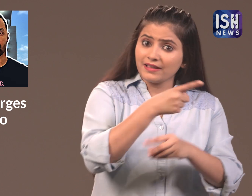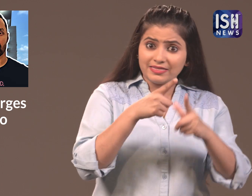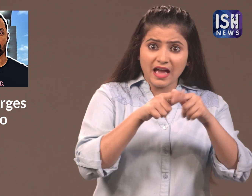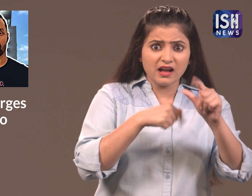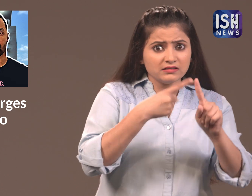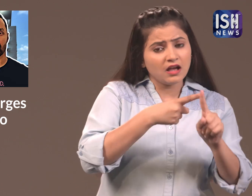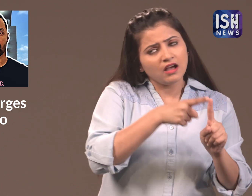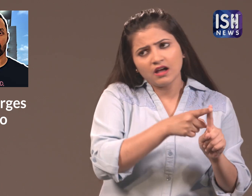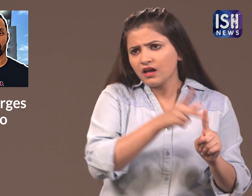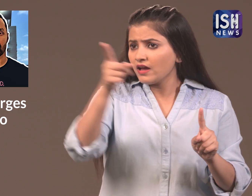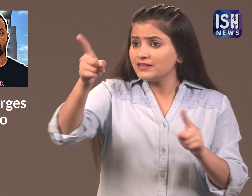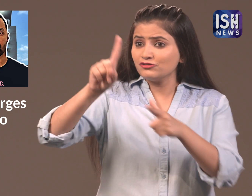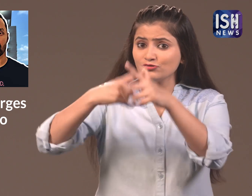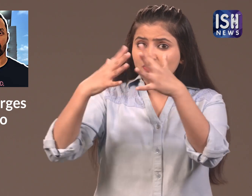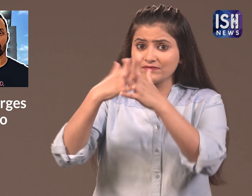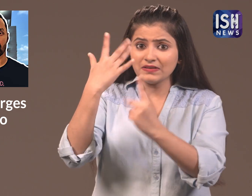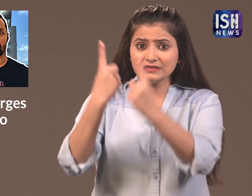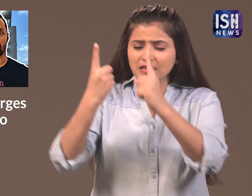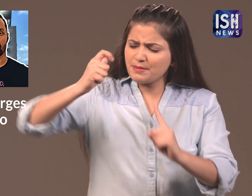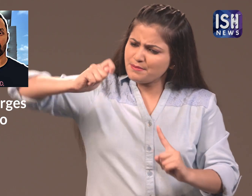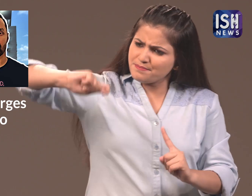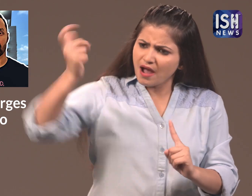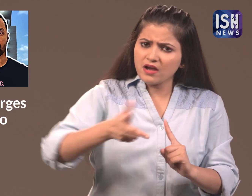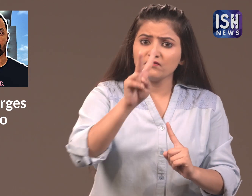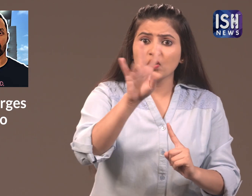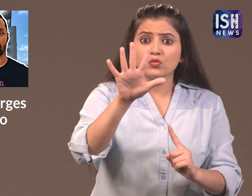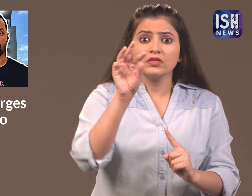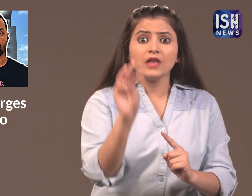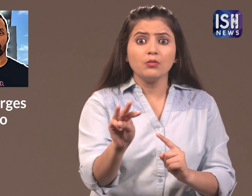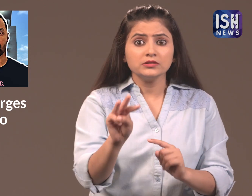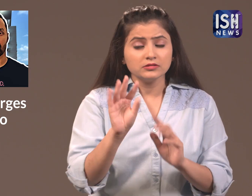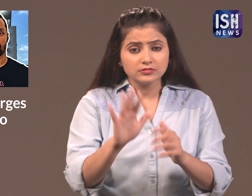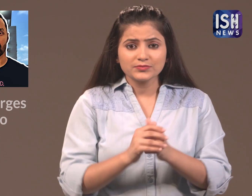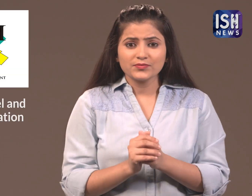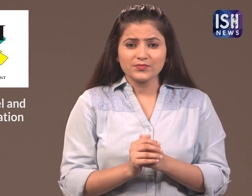The Tax officials fined the 5-star hotel Rs 25,000.